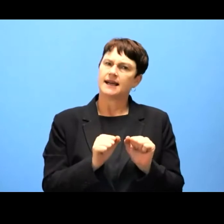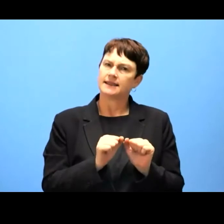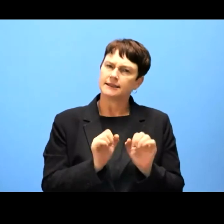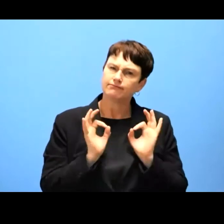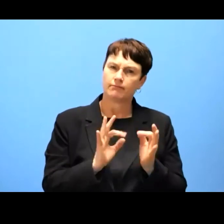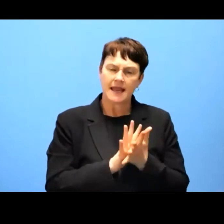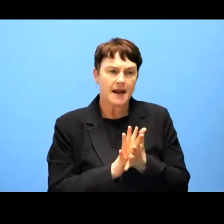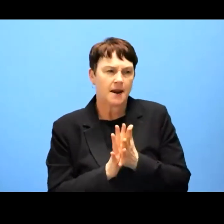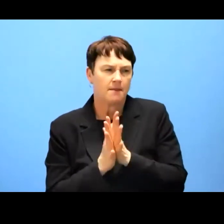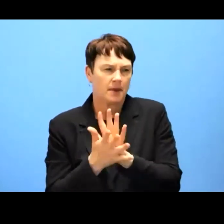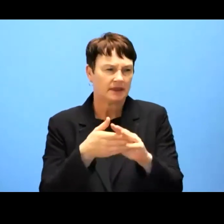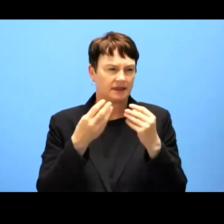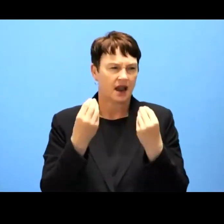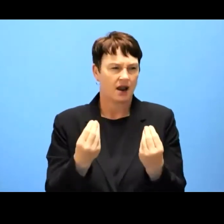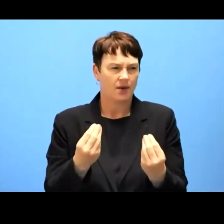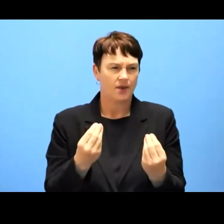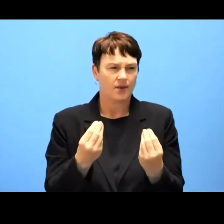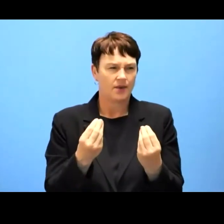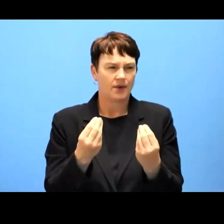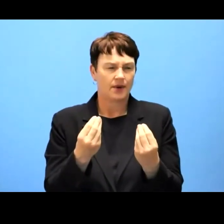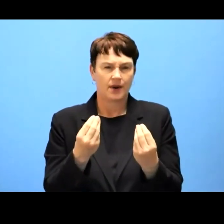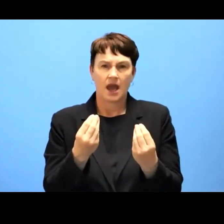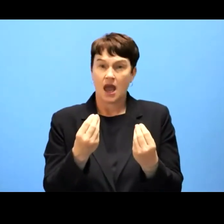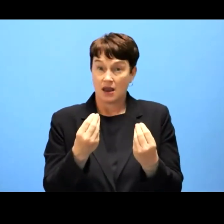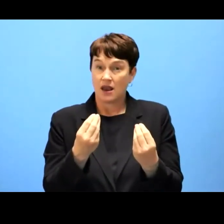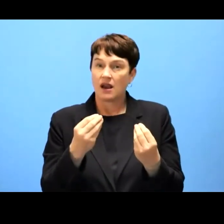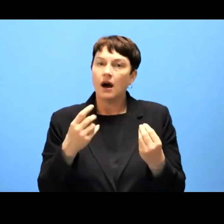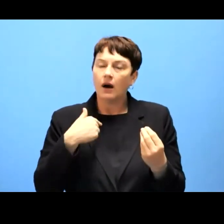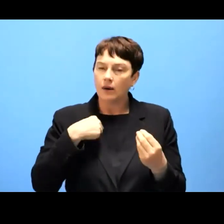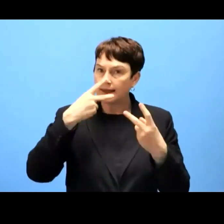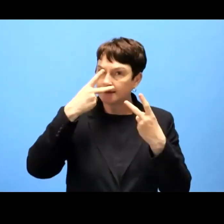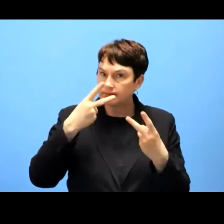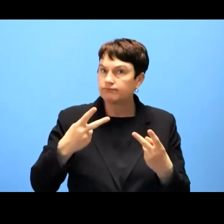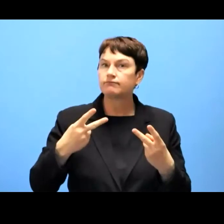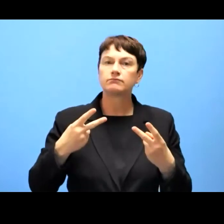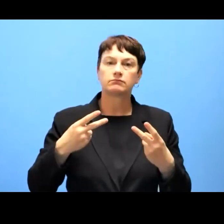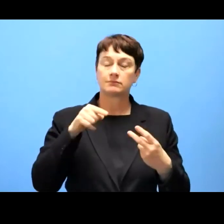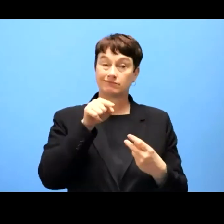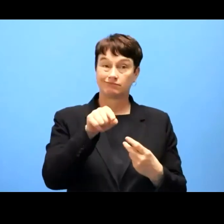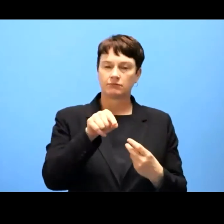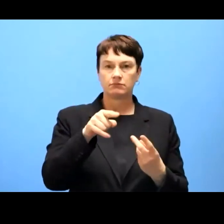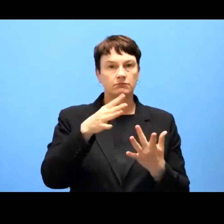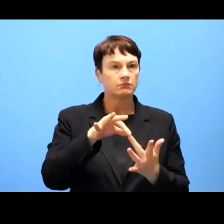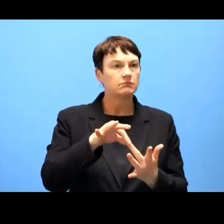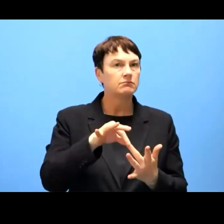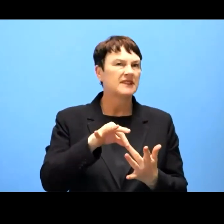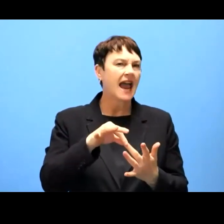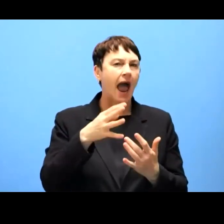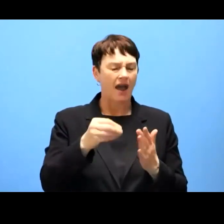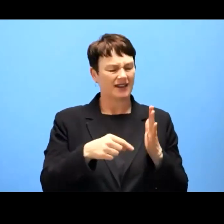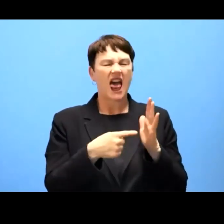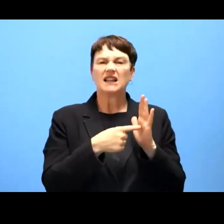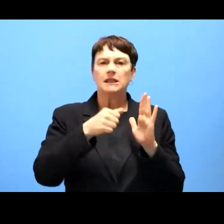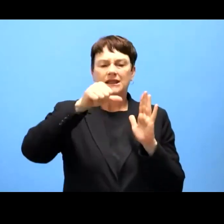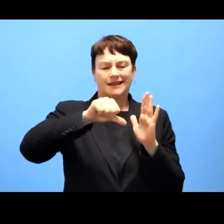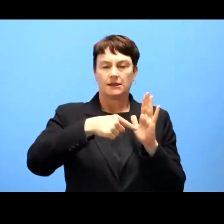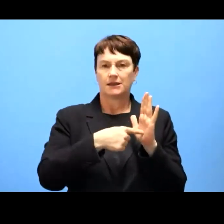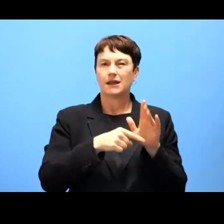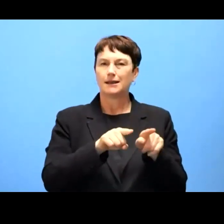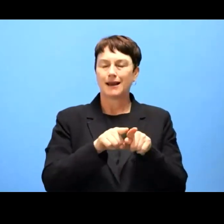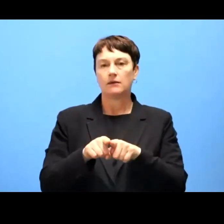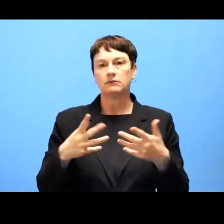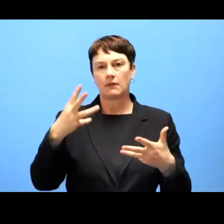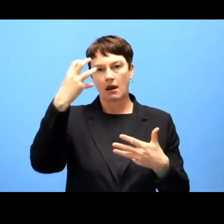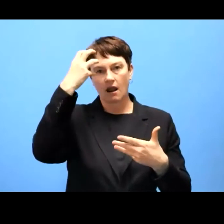We saw that these exceptions as for, for example, public broadcasting was was not good. As